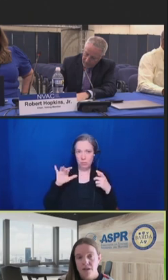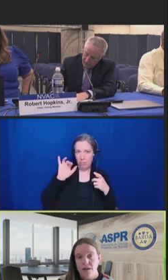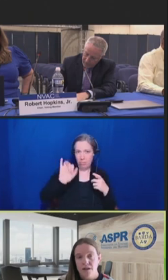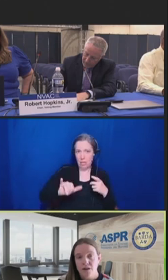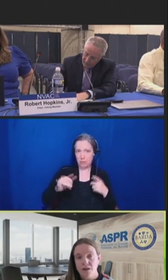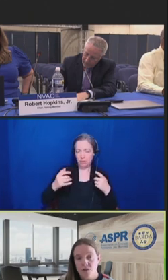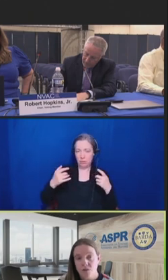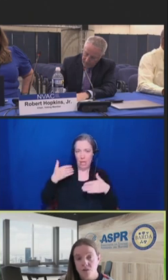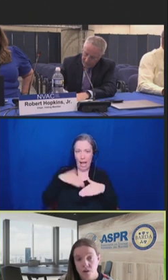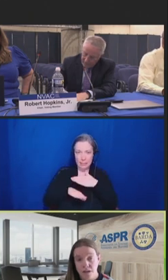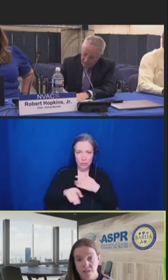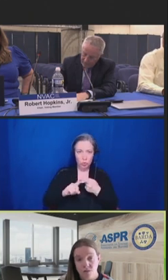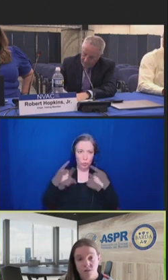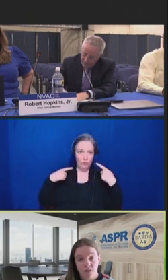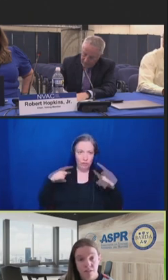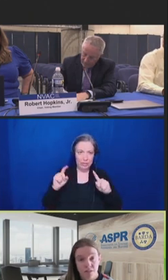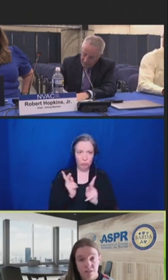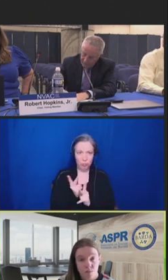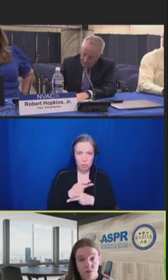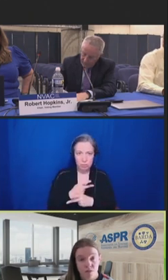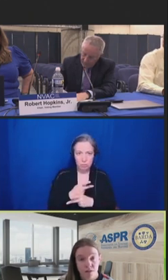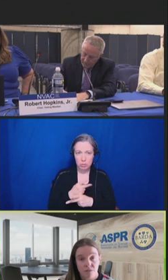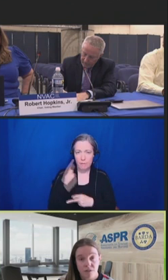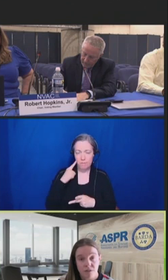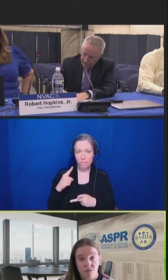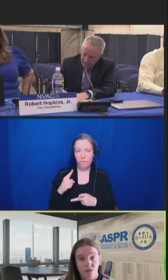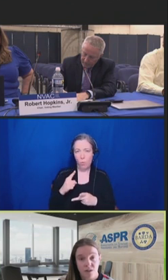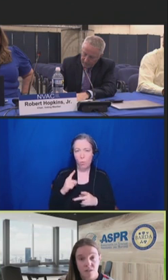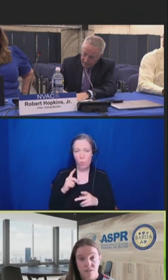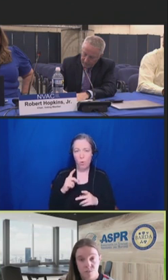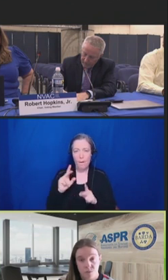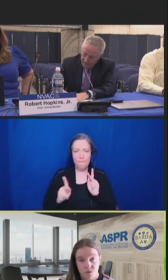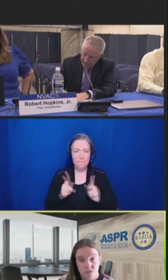And area number three is to advance the development of innovative new vaccine approaches, therapeutic